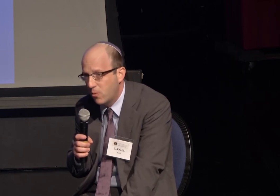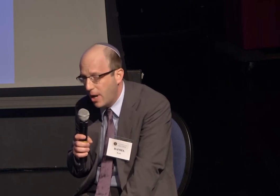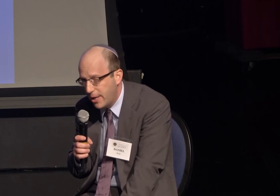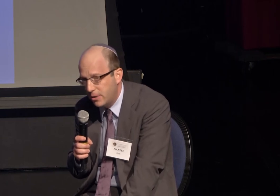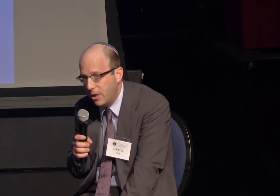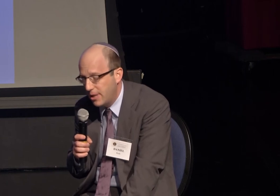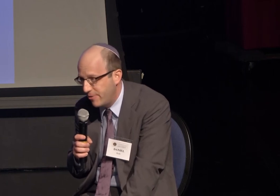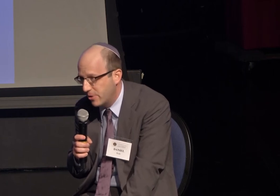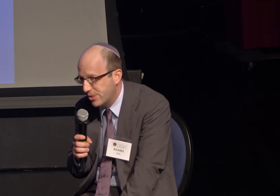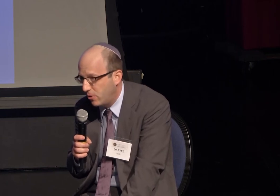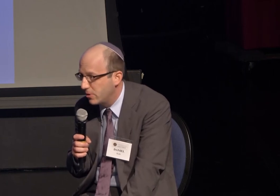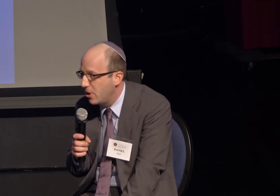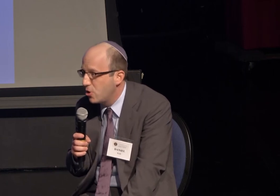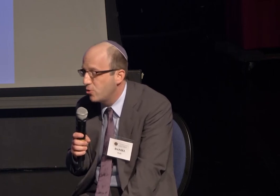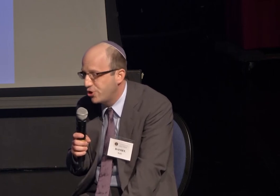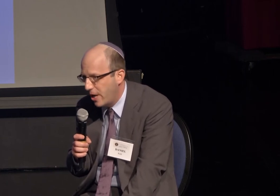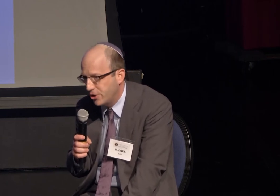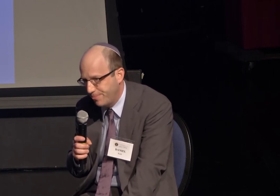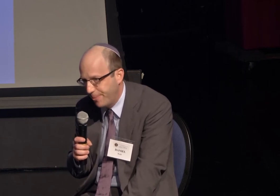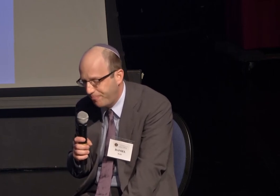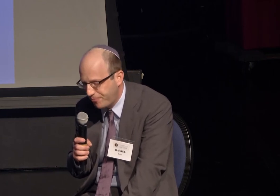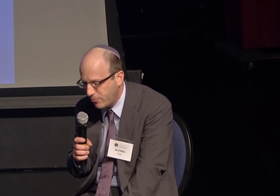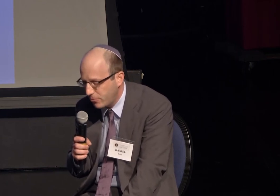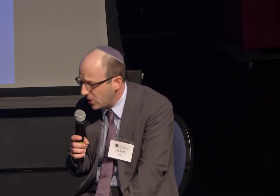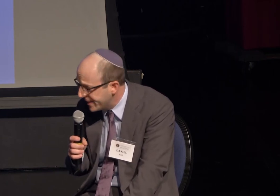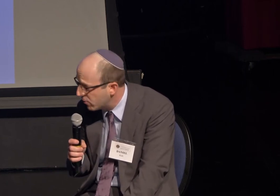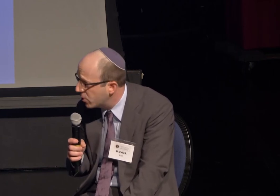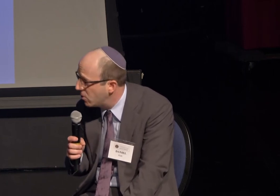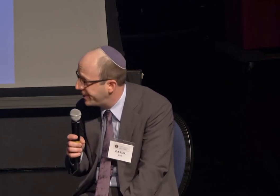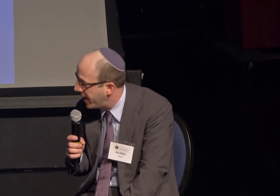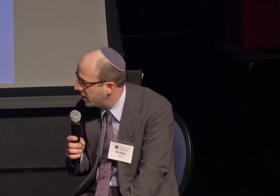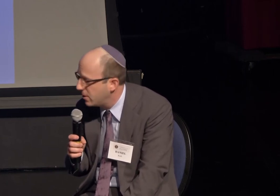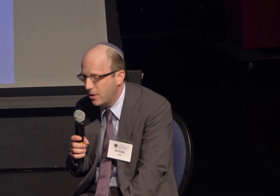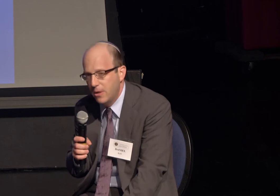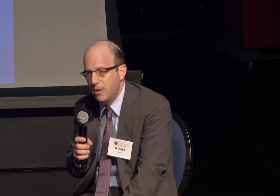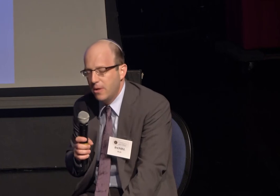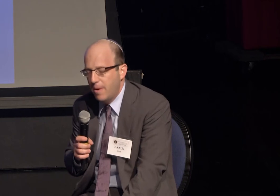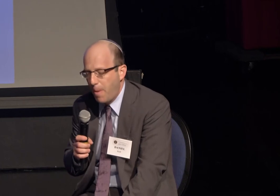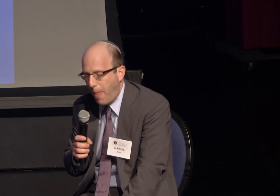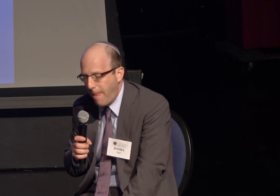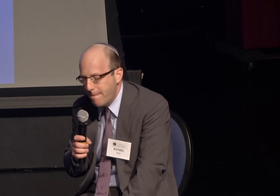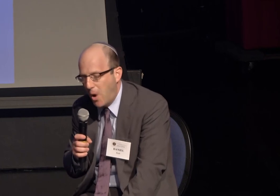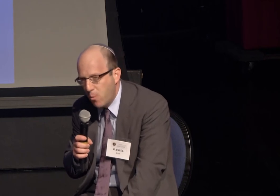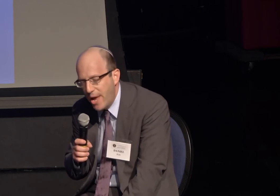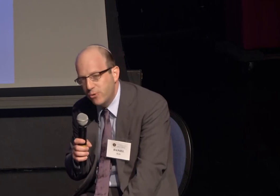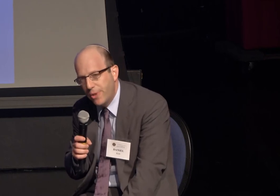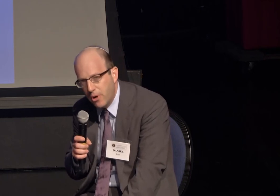Rahel, 11 years old who challenged me. A year ago today,